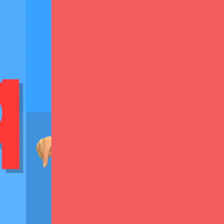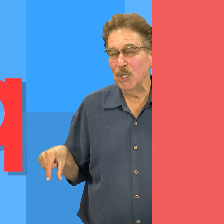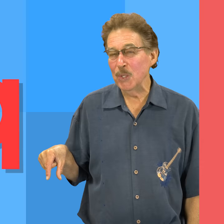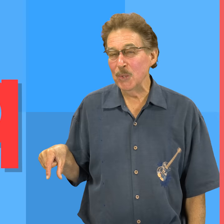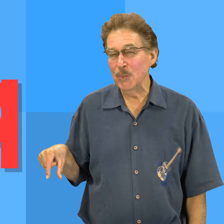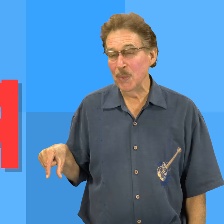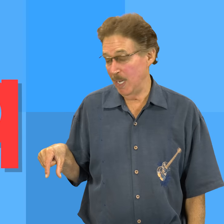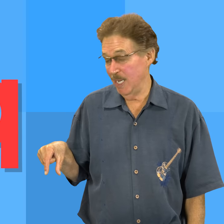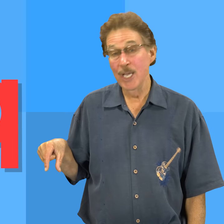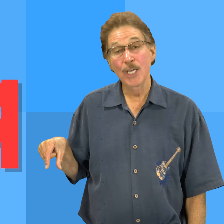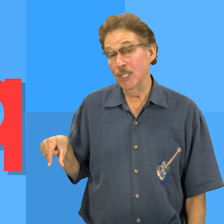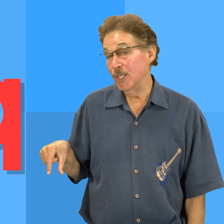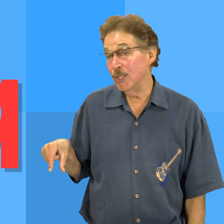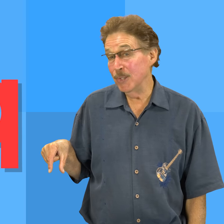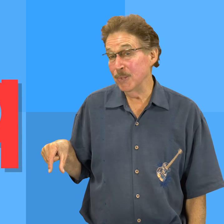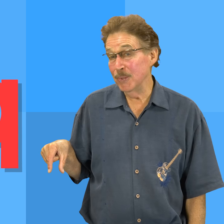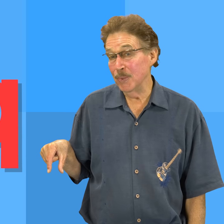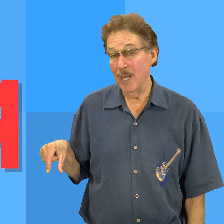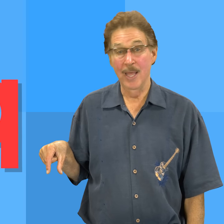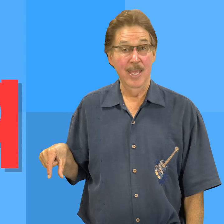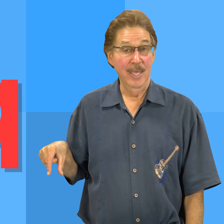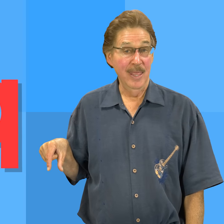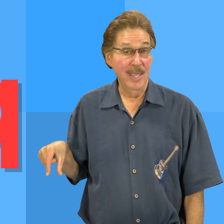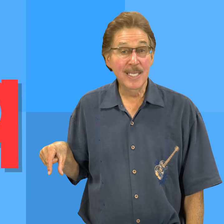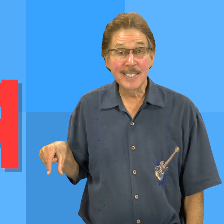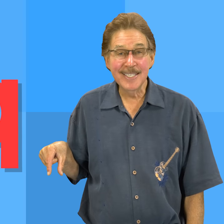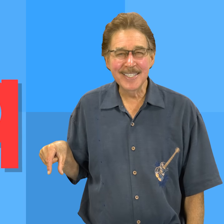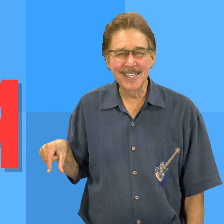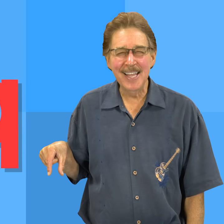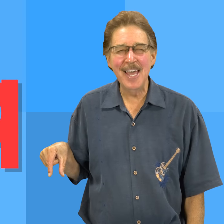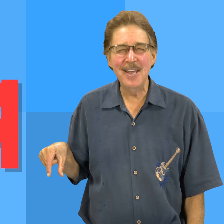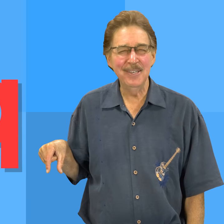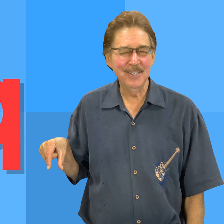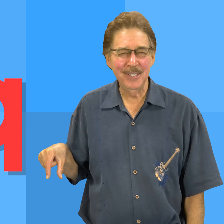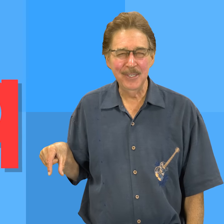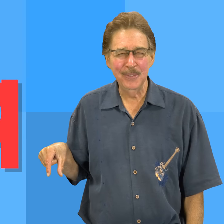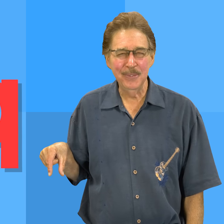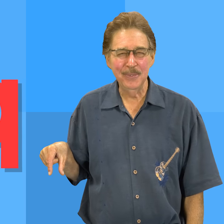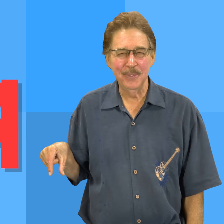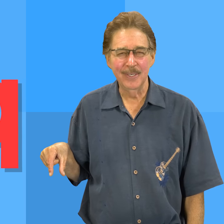Q, q, this is the letter q